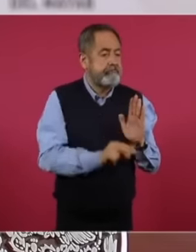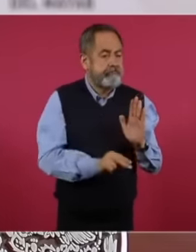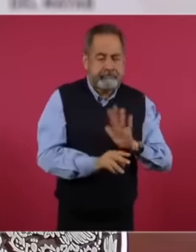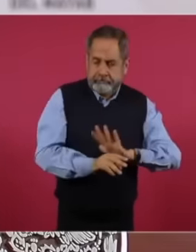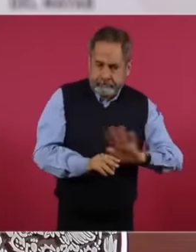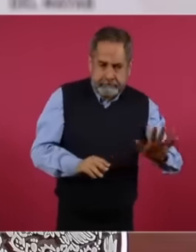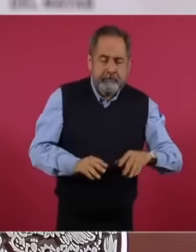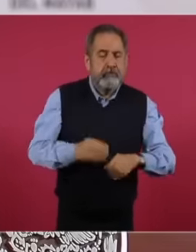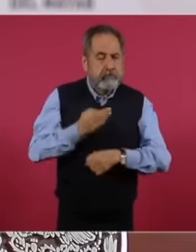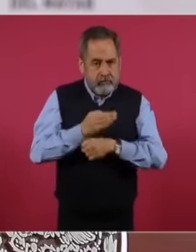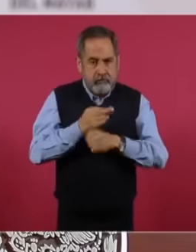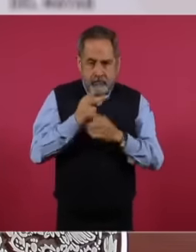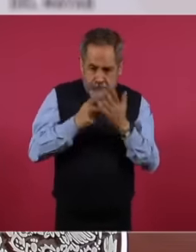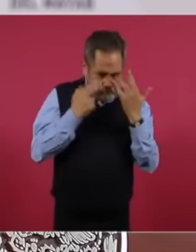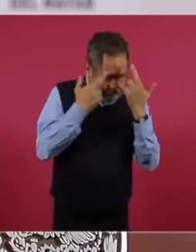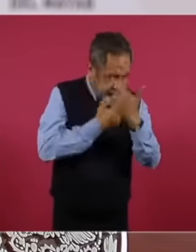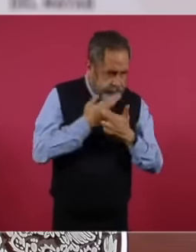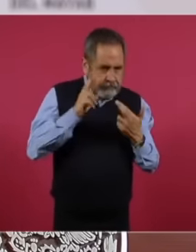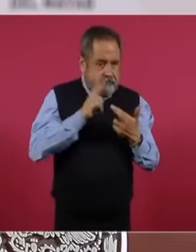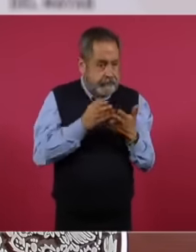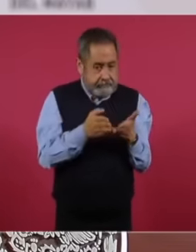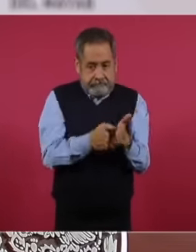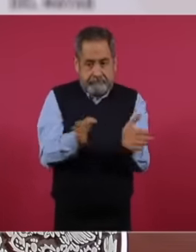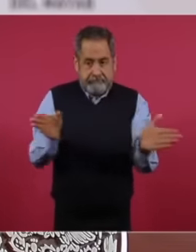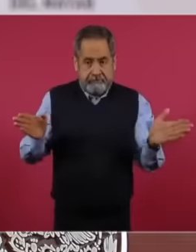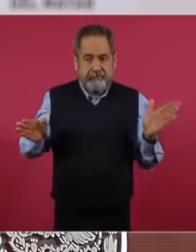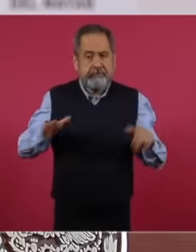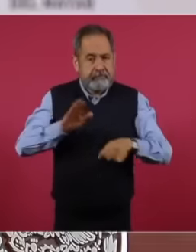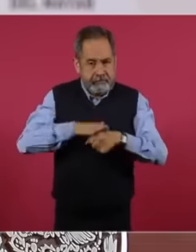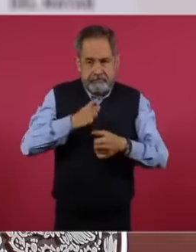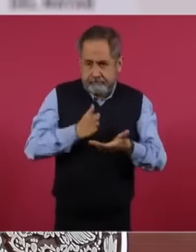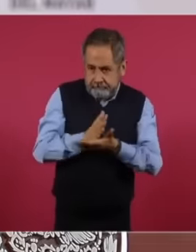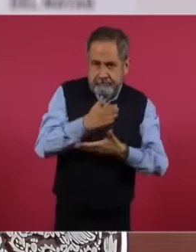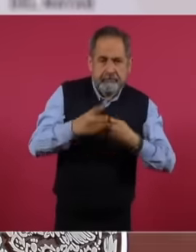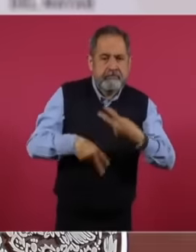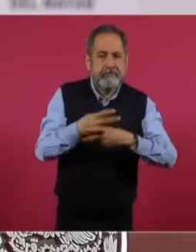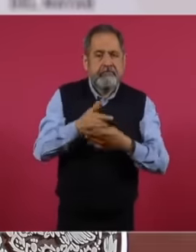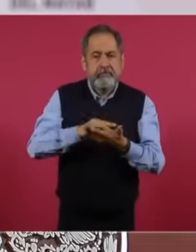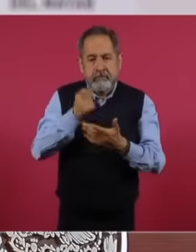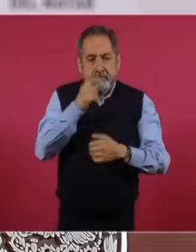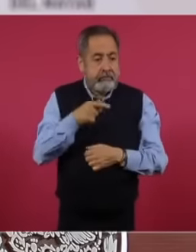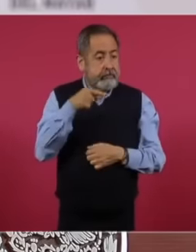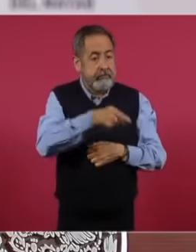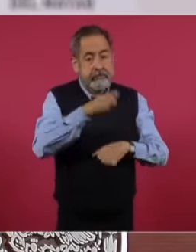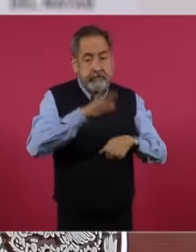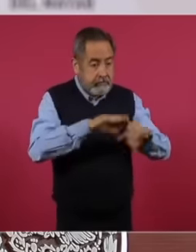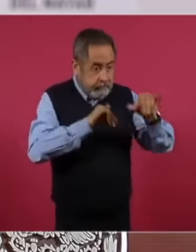greater availability and access to medicines, by activating the laboratories, production is activated